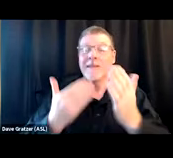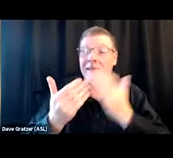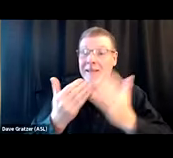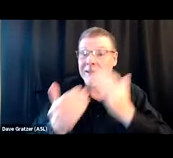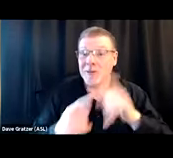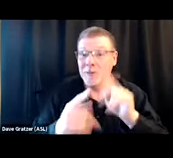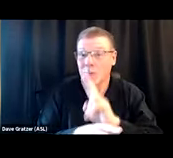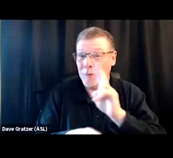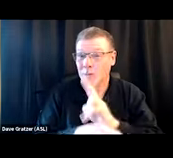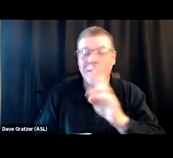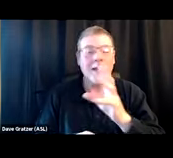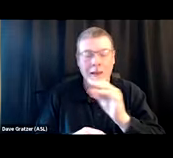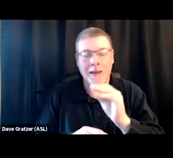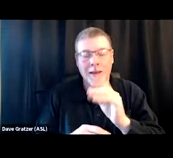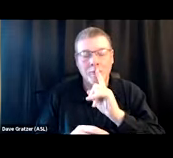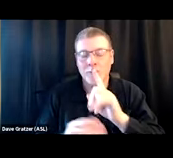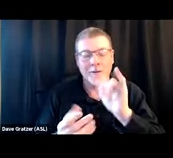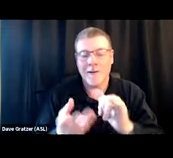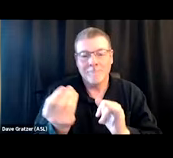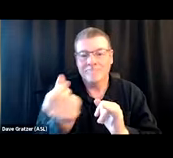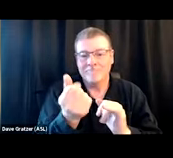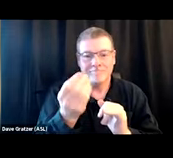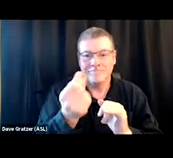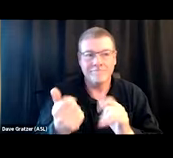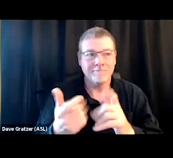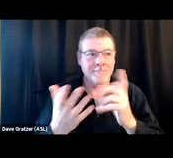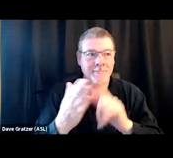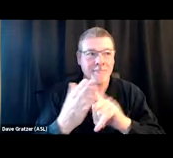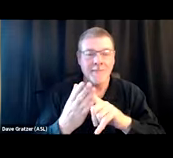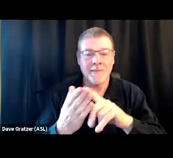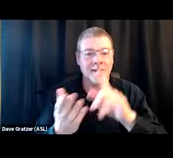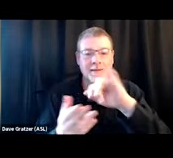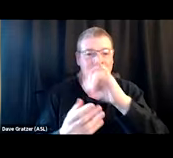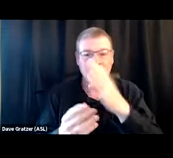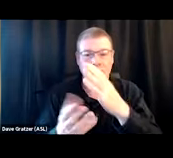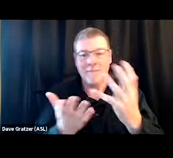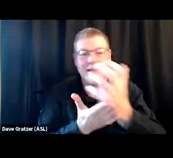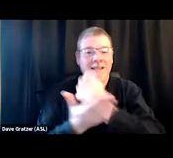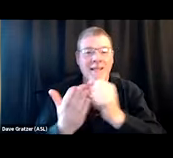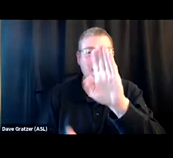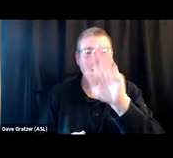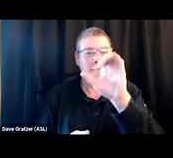Chore is something you need to roll in your hands, which is just a job at collecting bacteria. These are all things we can avoid.